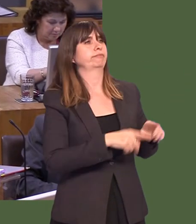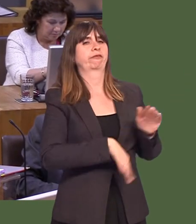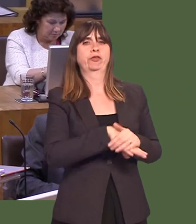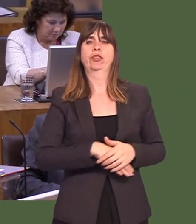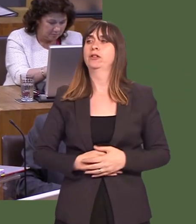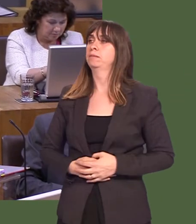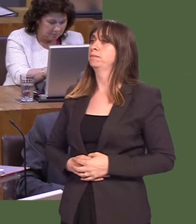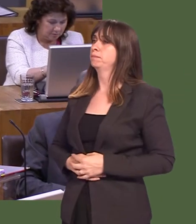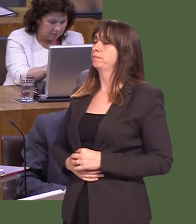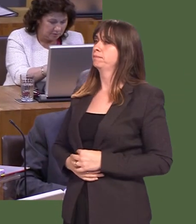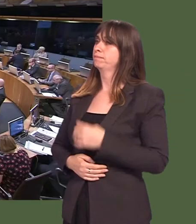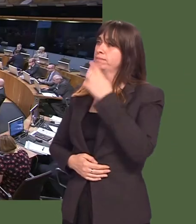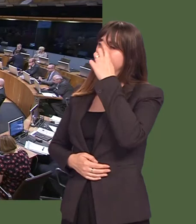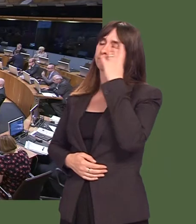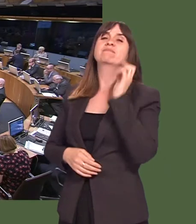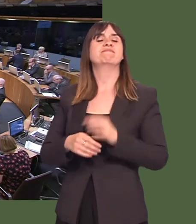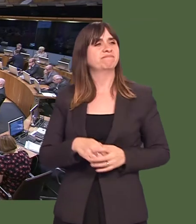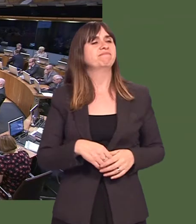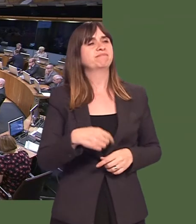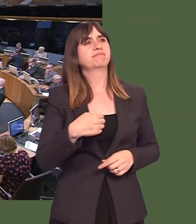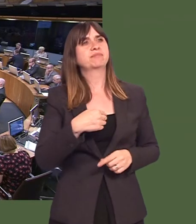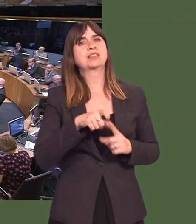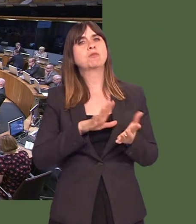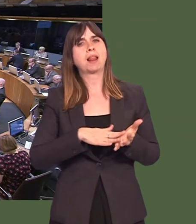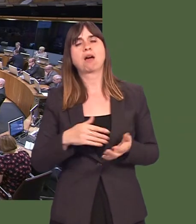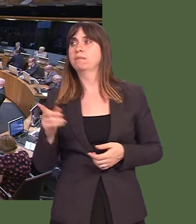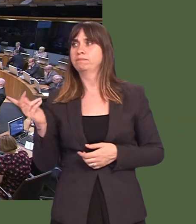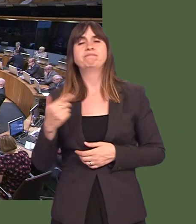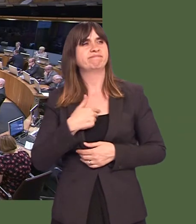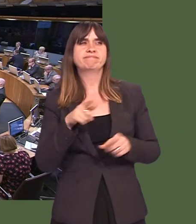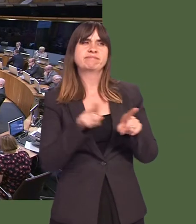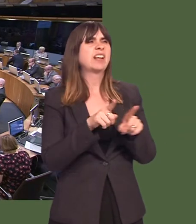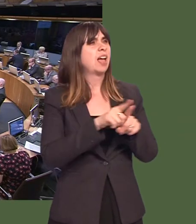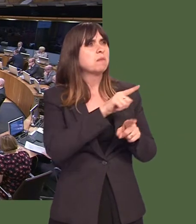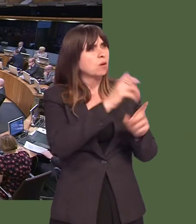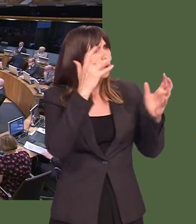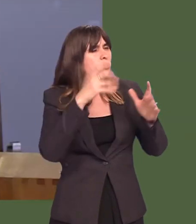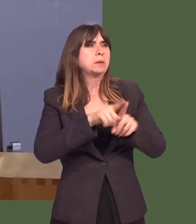Darren Millar: I share the concerns that have already been expressed in the Chamber, and,